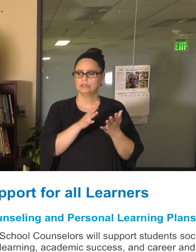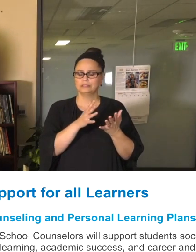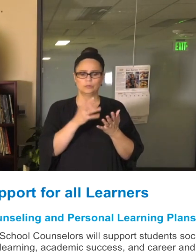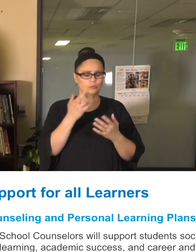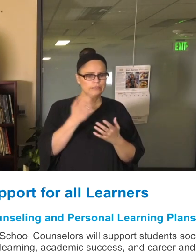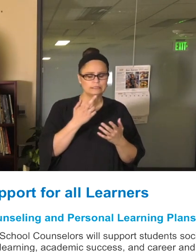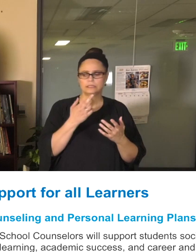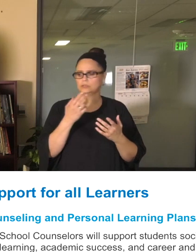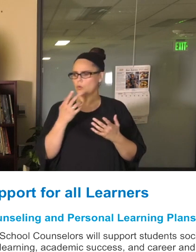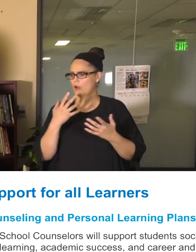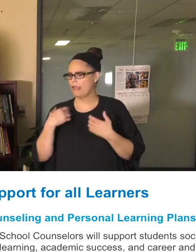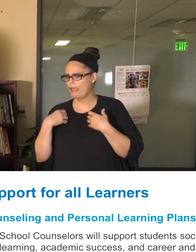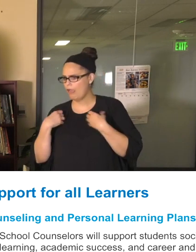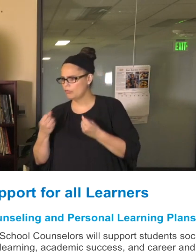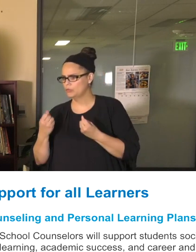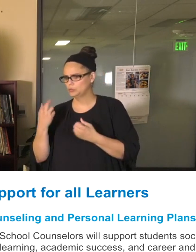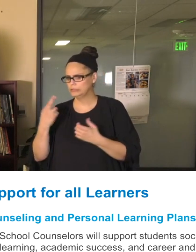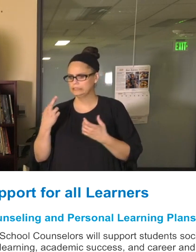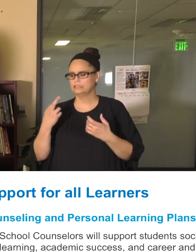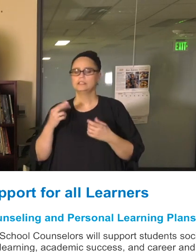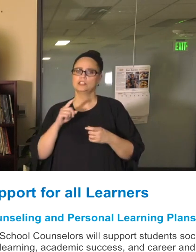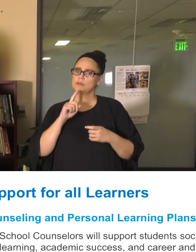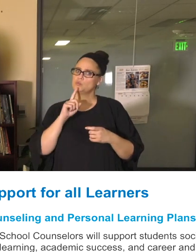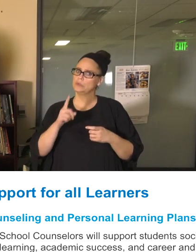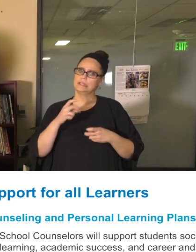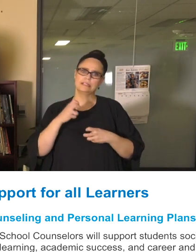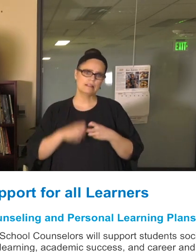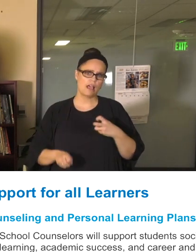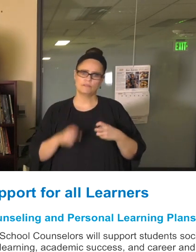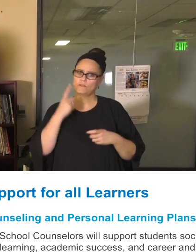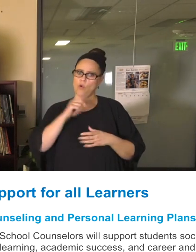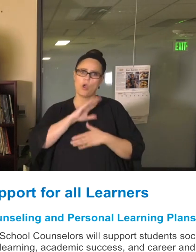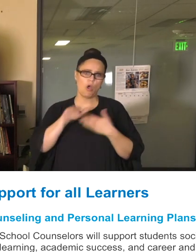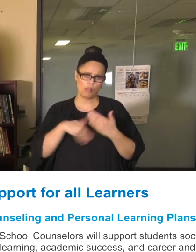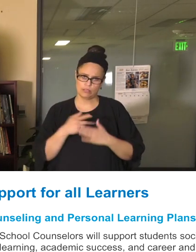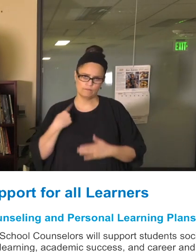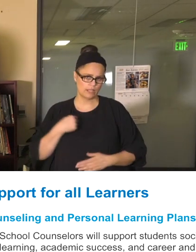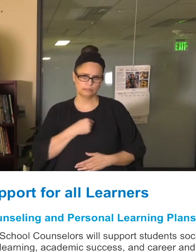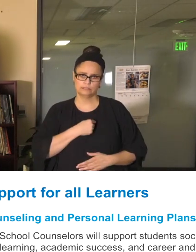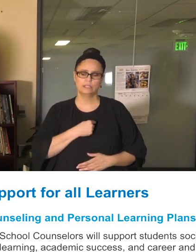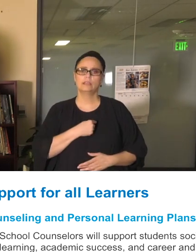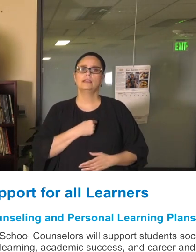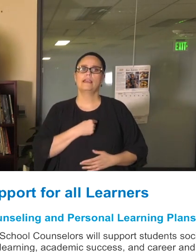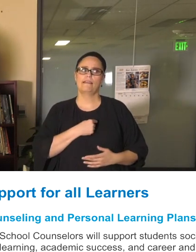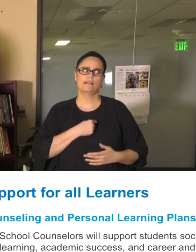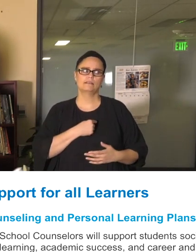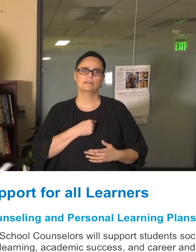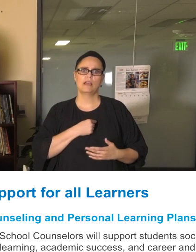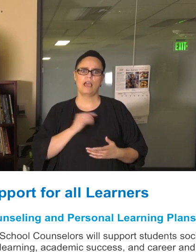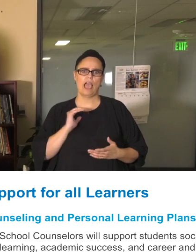change, and it's been hard on of us. I can't imagine how difficult it's been for some of our earliest learners,